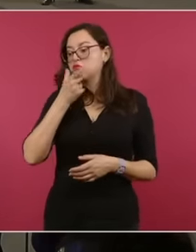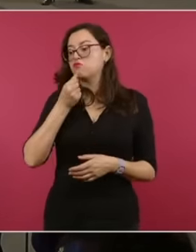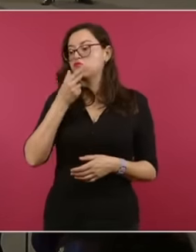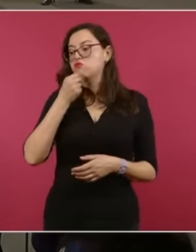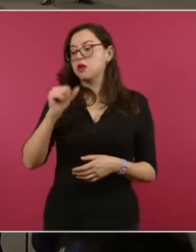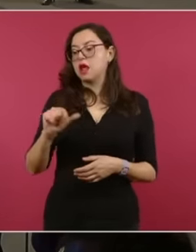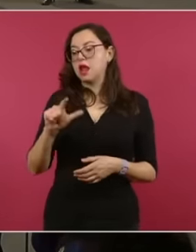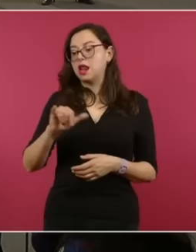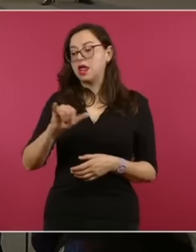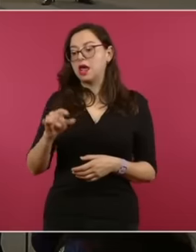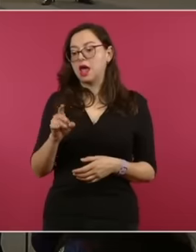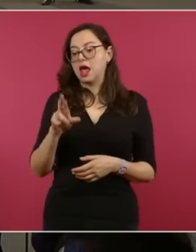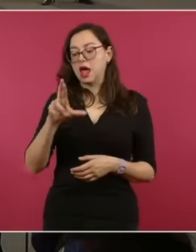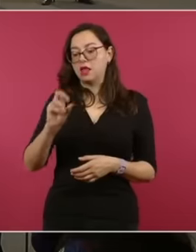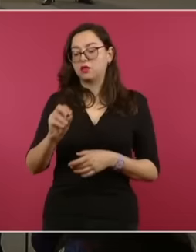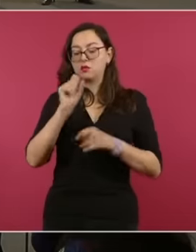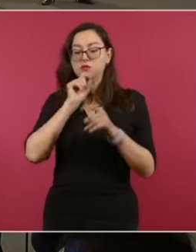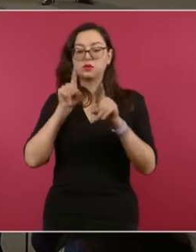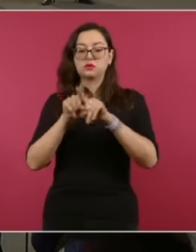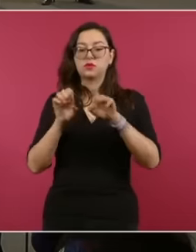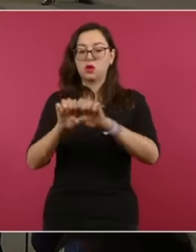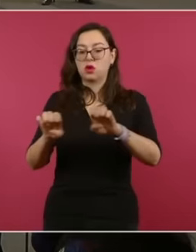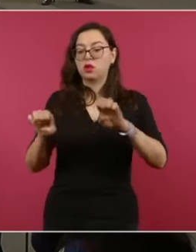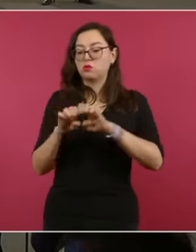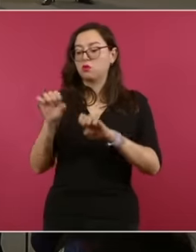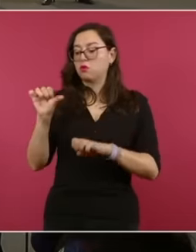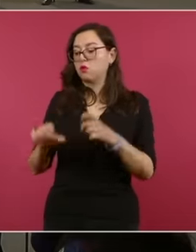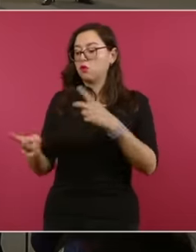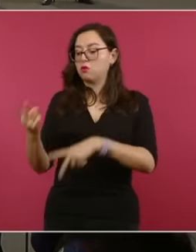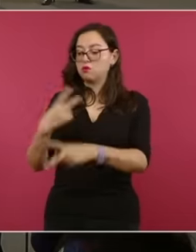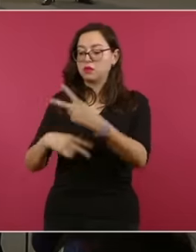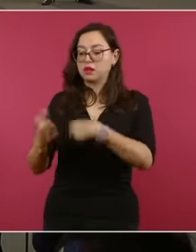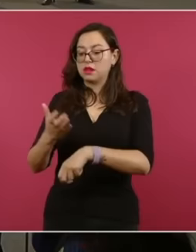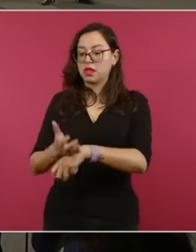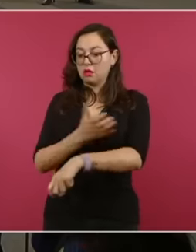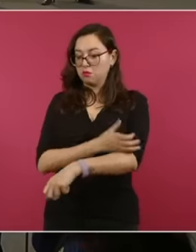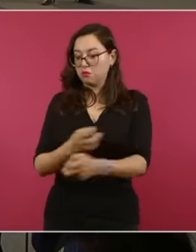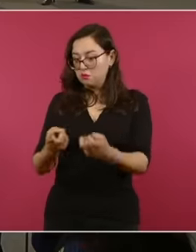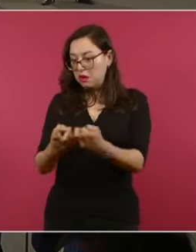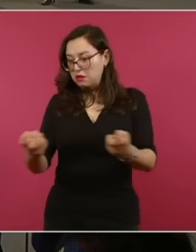the fantastic team that accompanies us here in the front row and that they are precisely in this